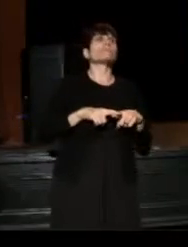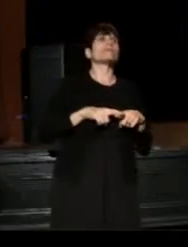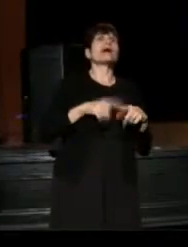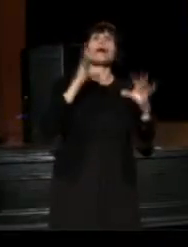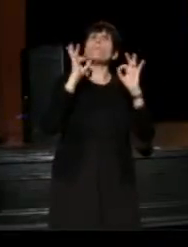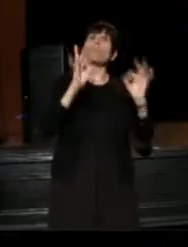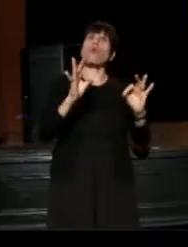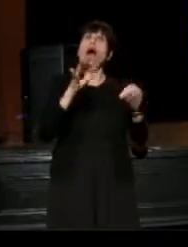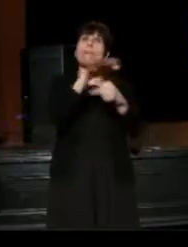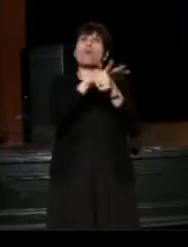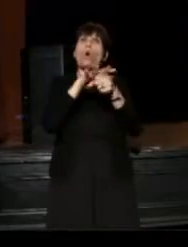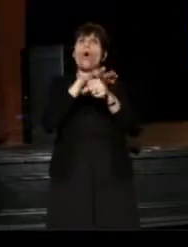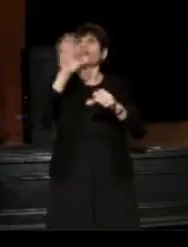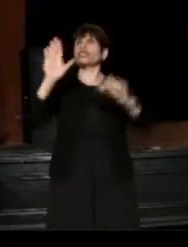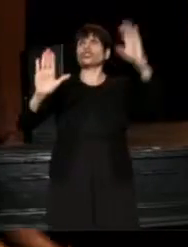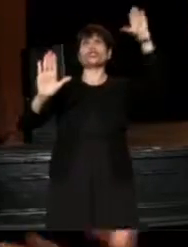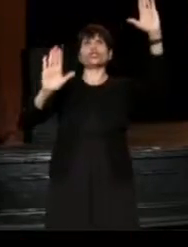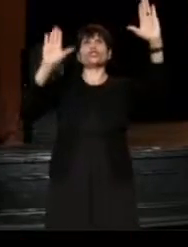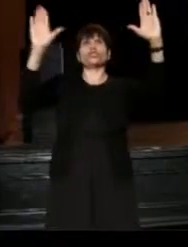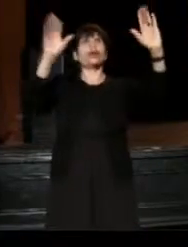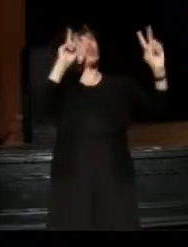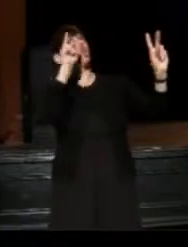in there, and everyone got to look and see